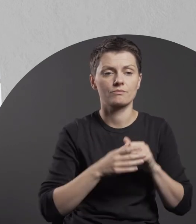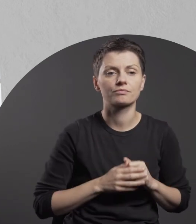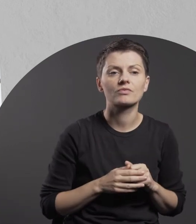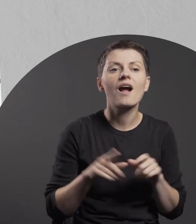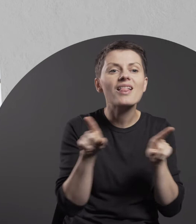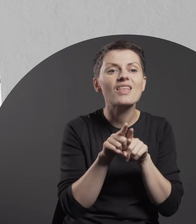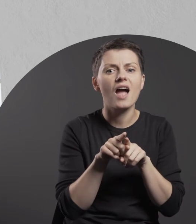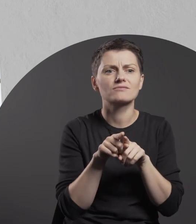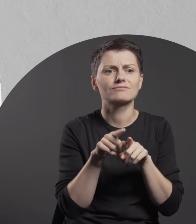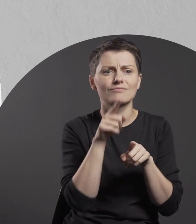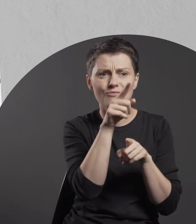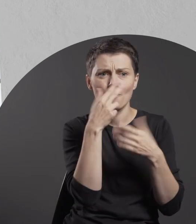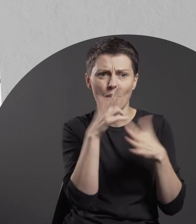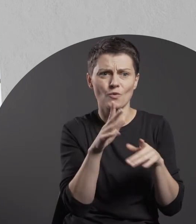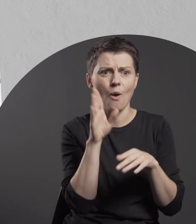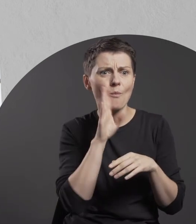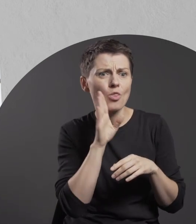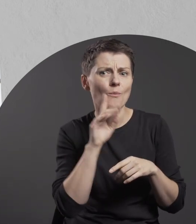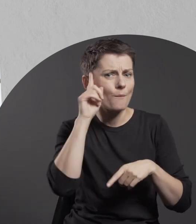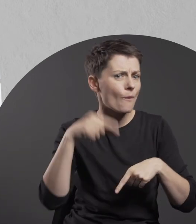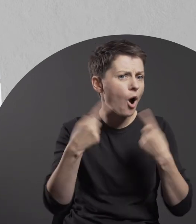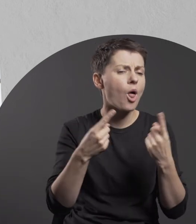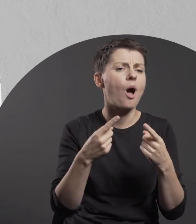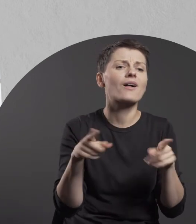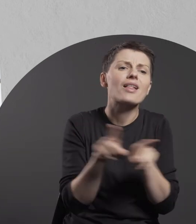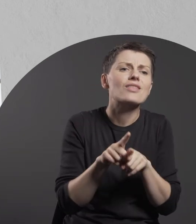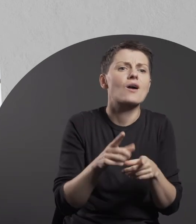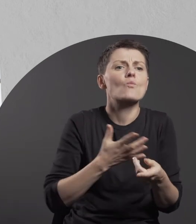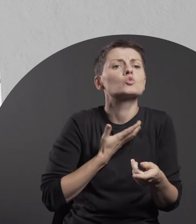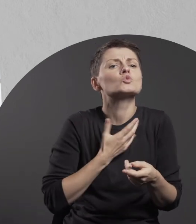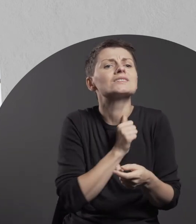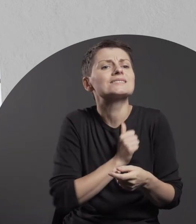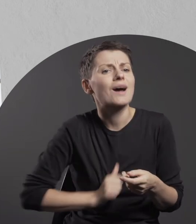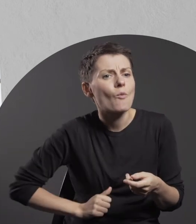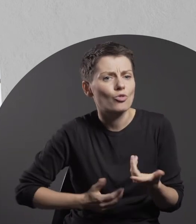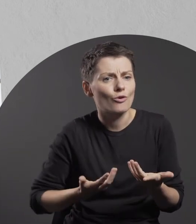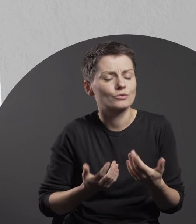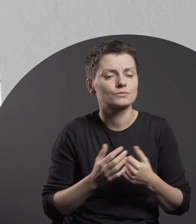a similarity of attitudes or a sensation of “loneliness” expressed overtly in the title.